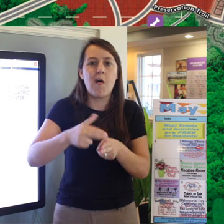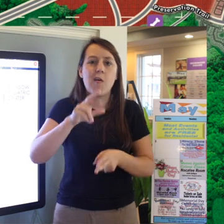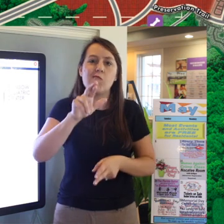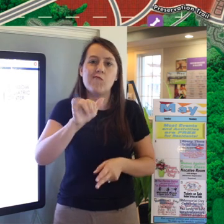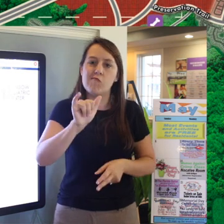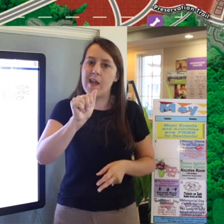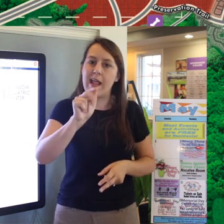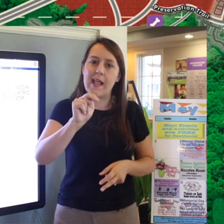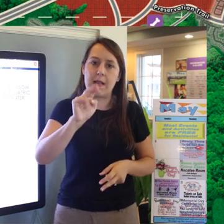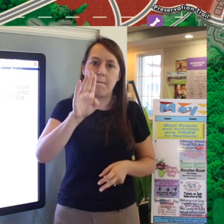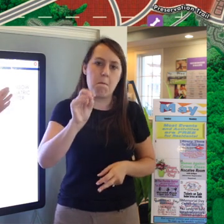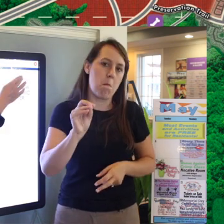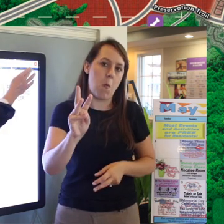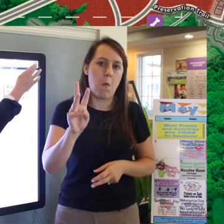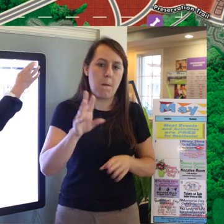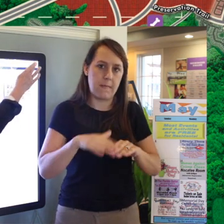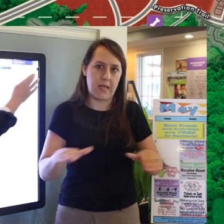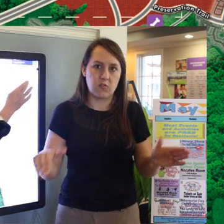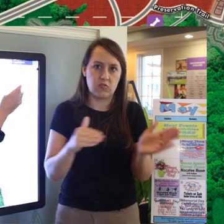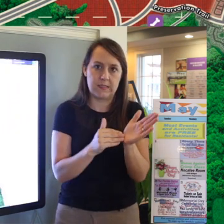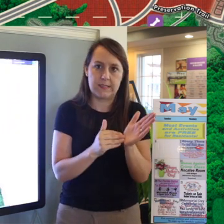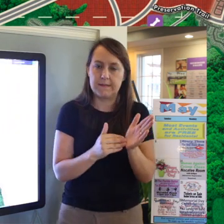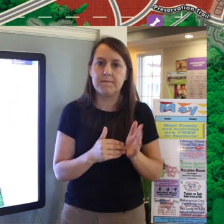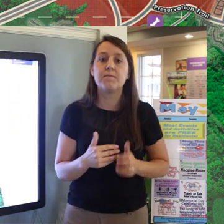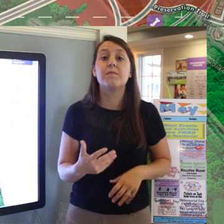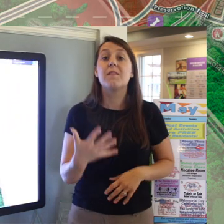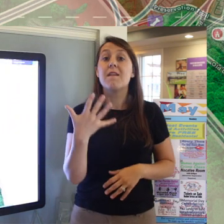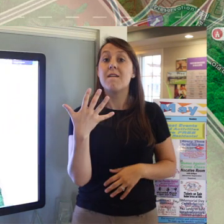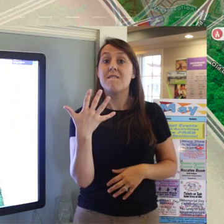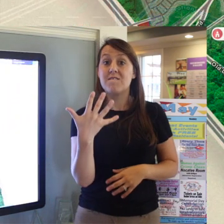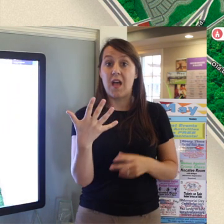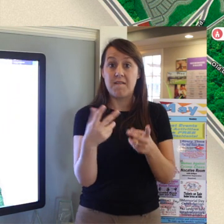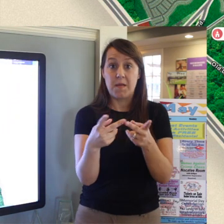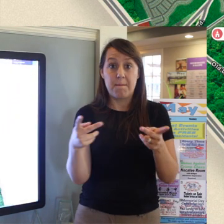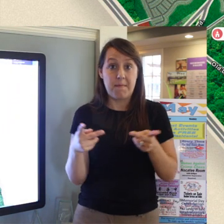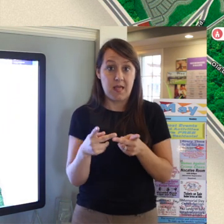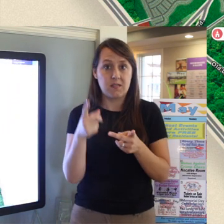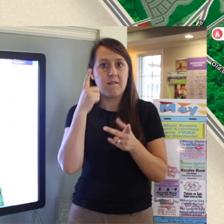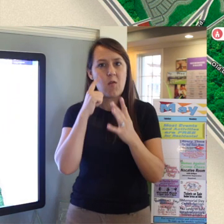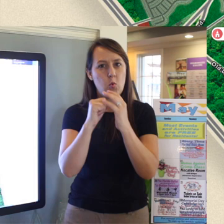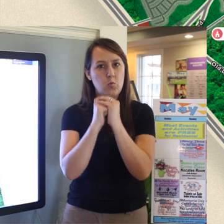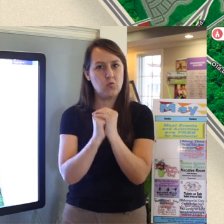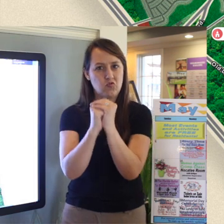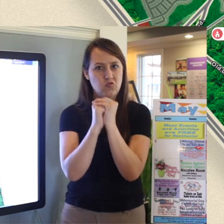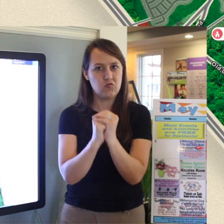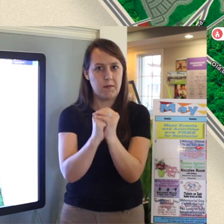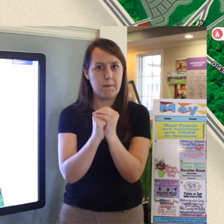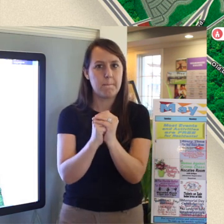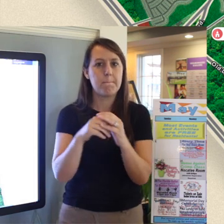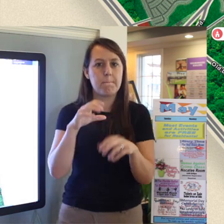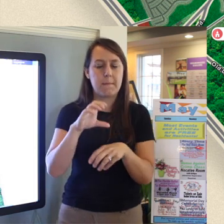There are five places of worship in Nocatee